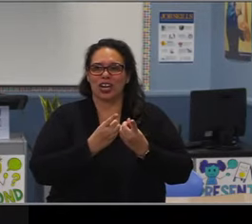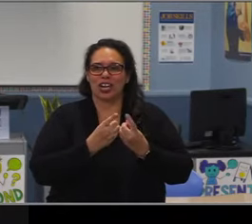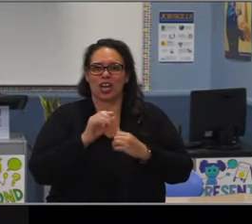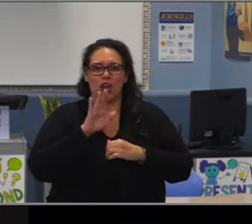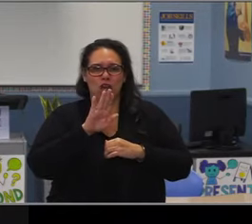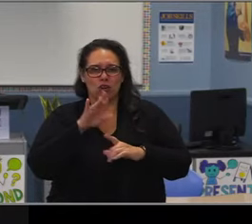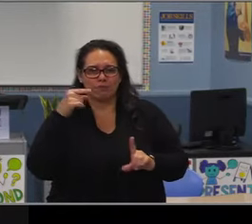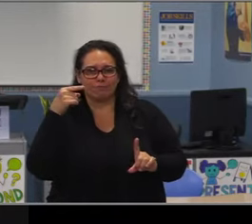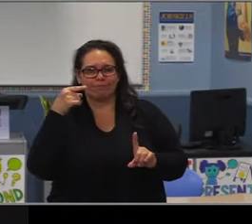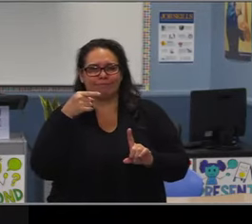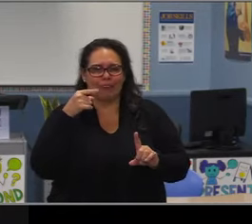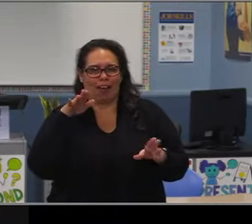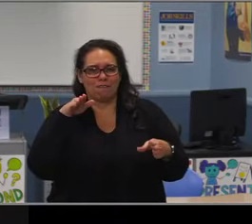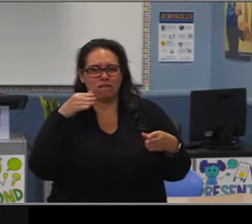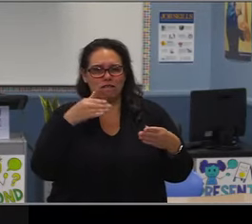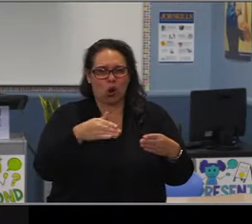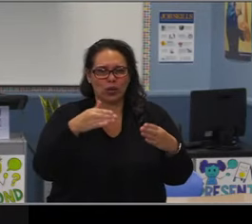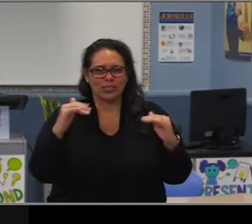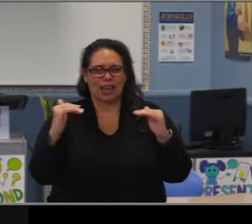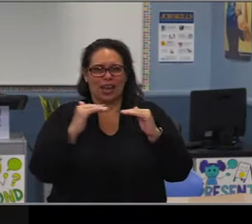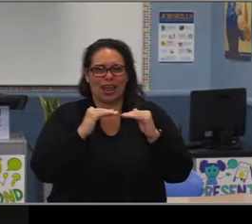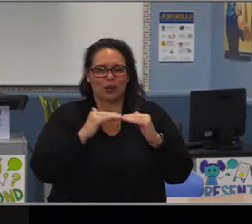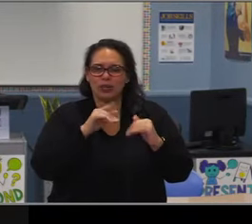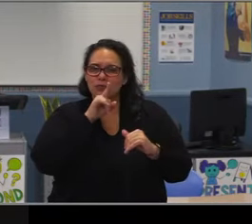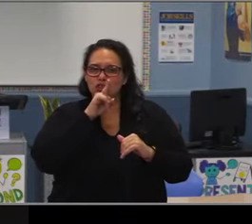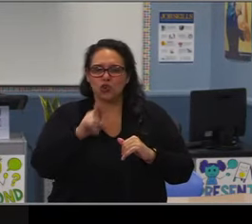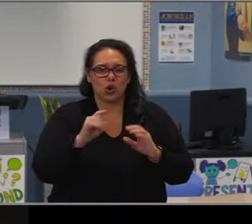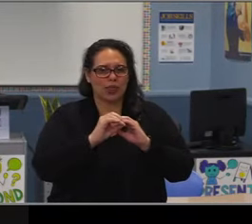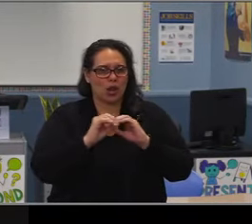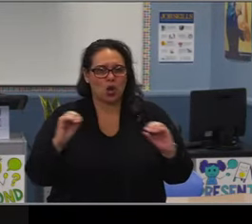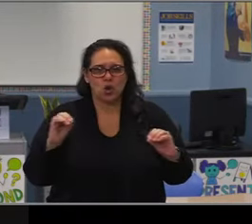I can't thank you enough for being a positive role model for me,